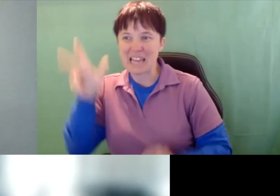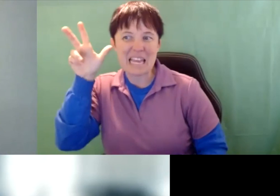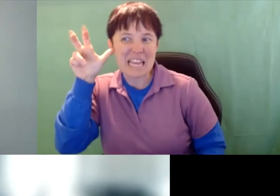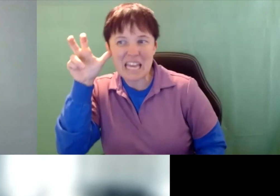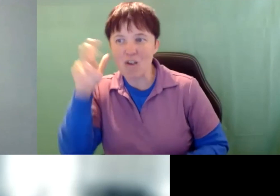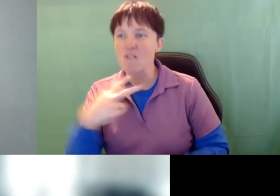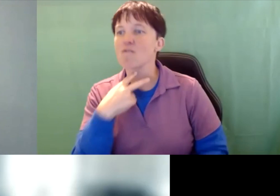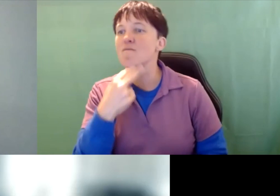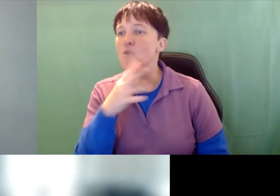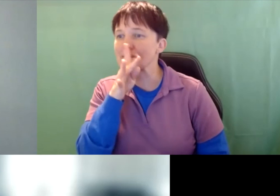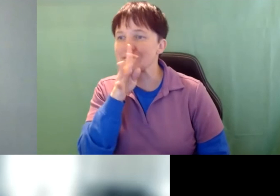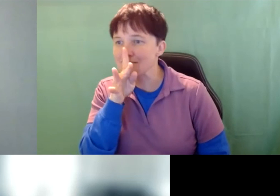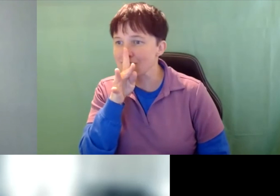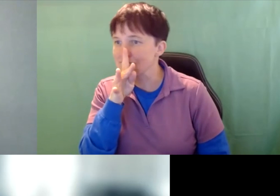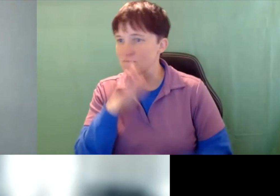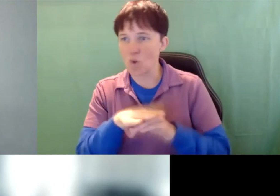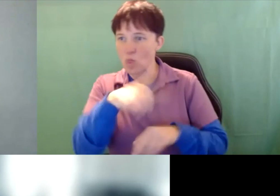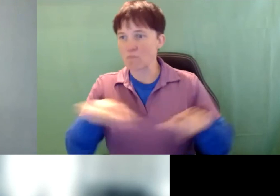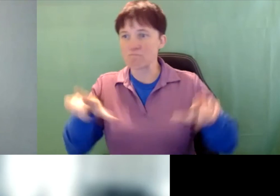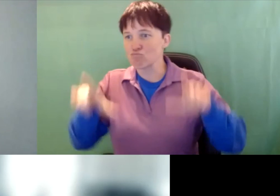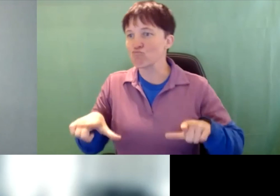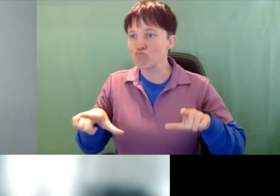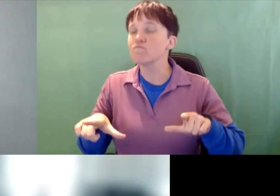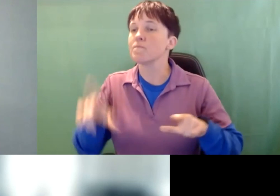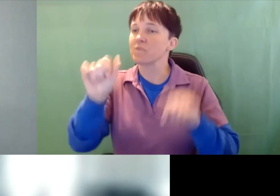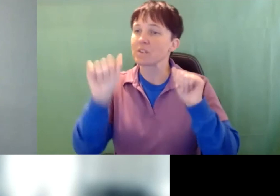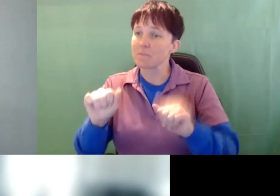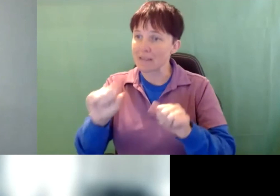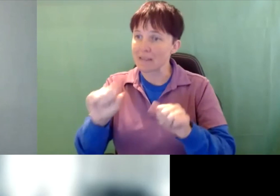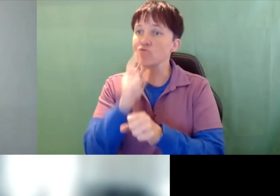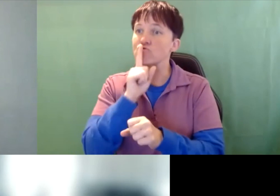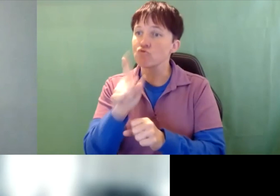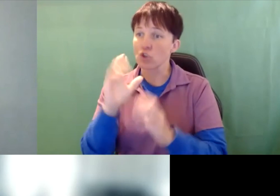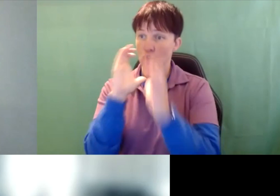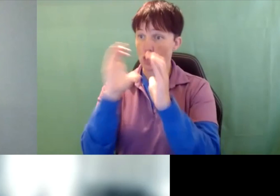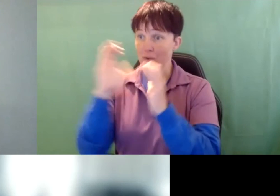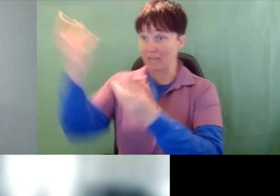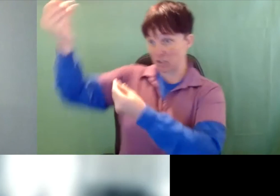So you have to make sure that the communication is getting in and then there's some encouragement